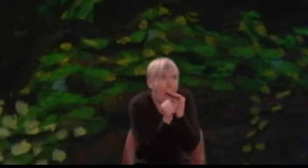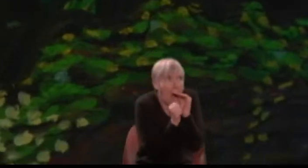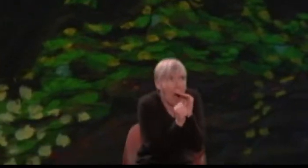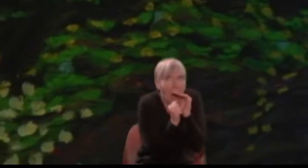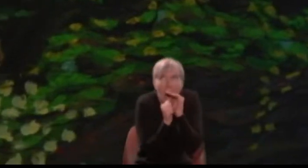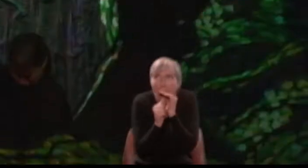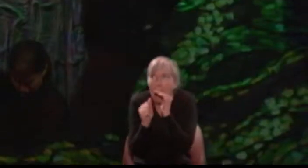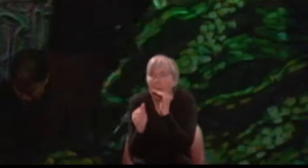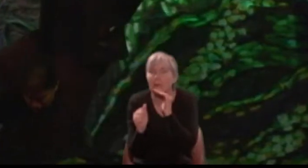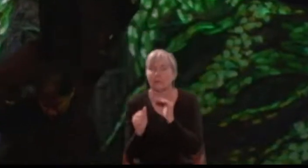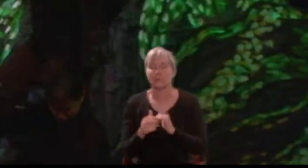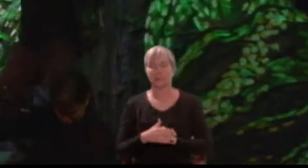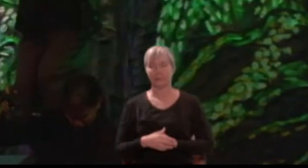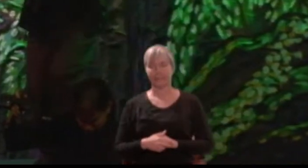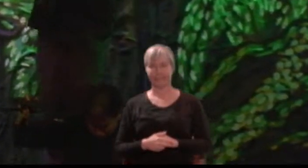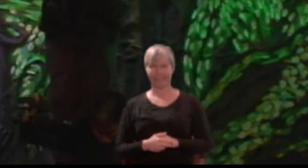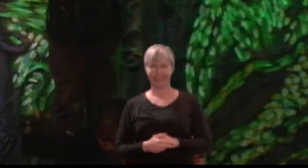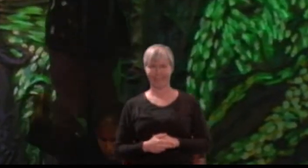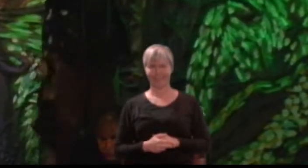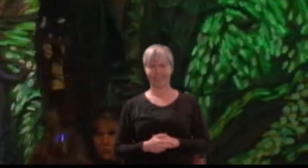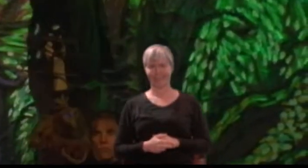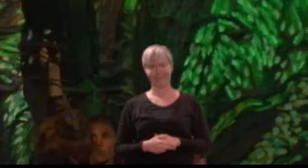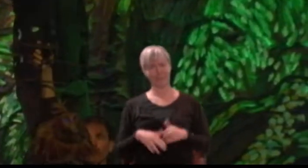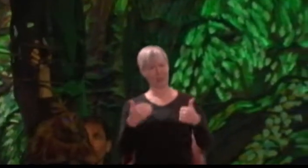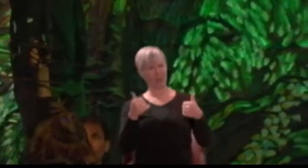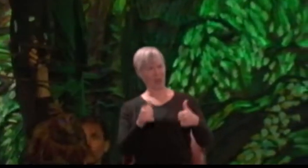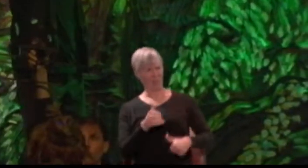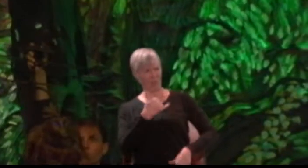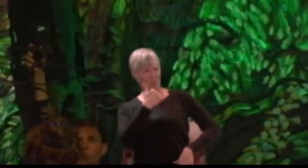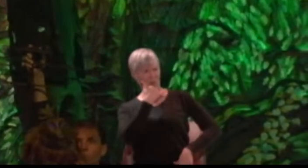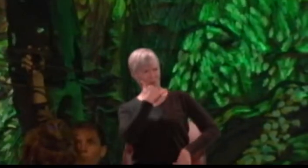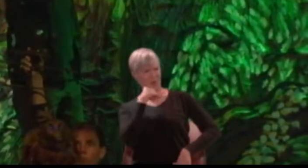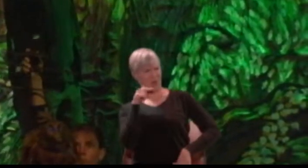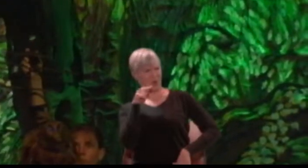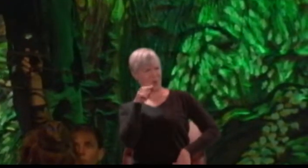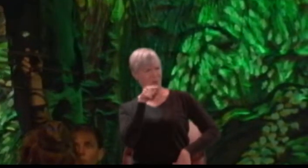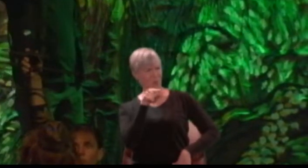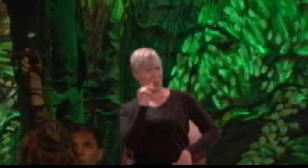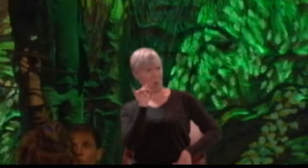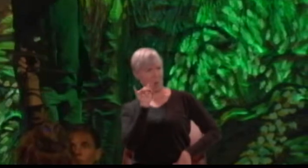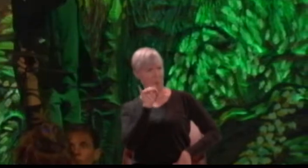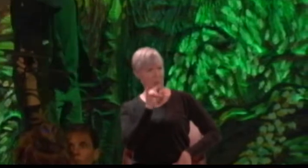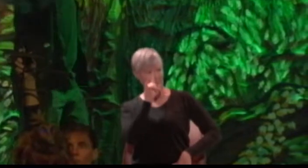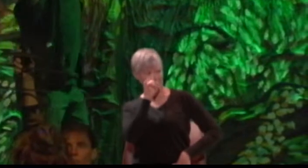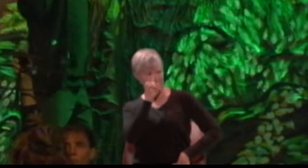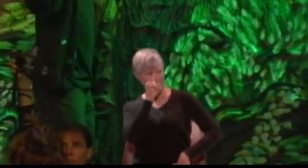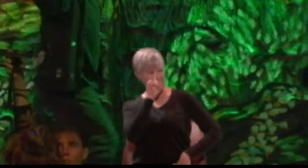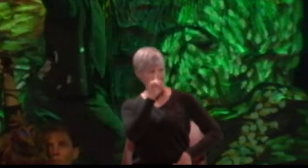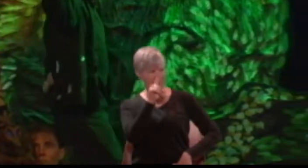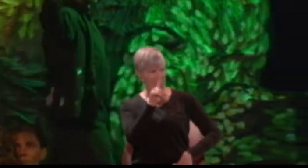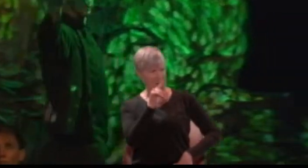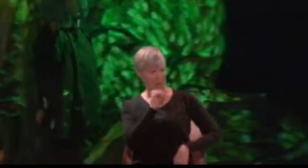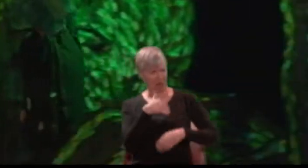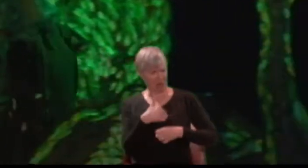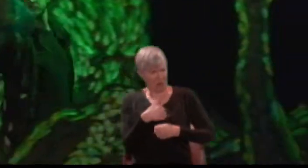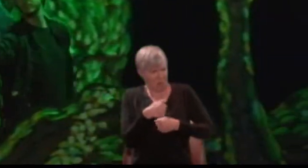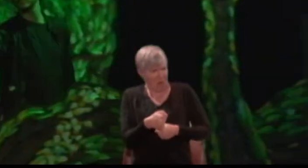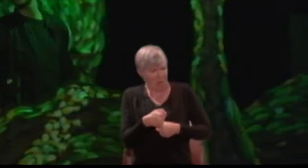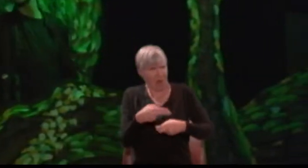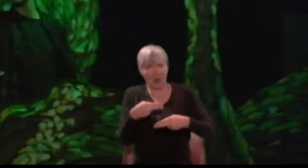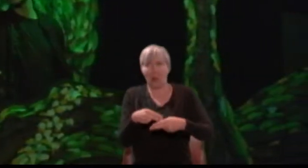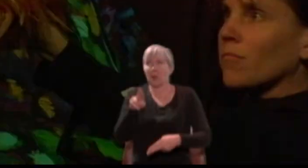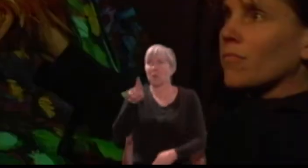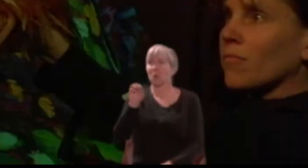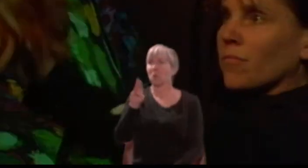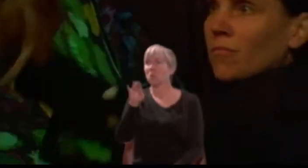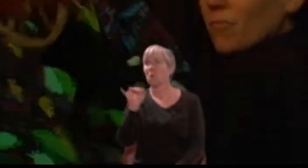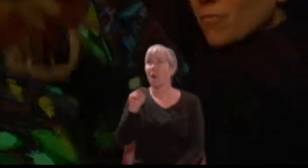Fairy: Either I mistake your shape, or else you are that shrewd and knavish sprite called Robin Goodfellow. Are you he?